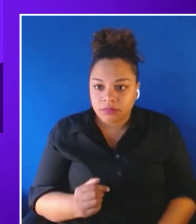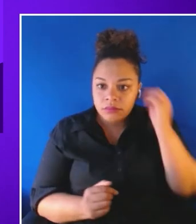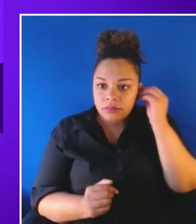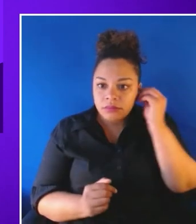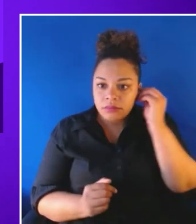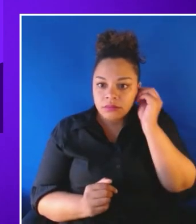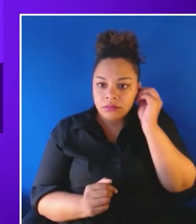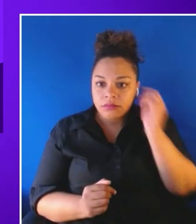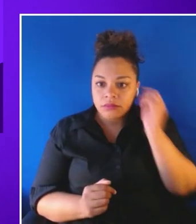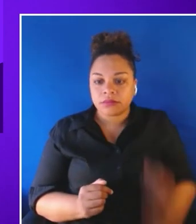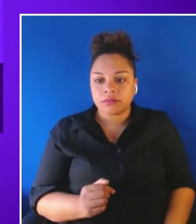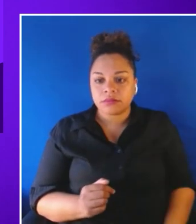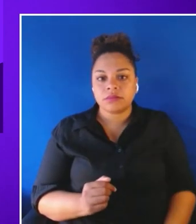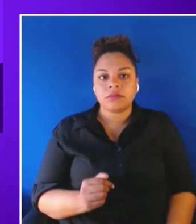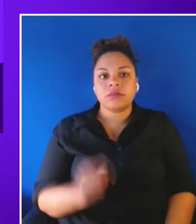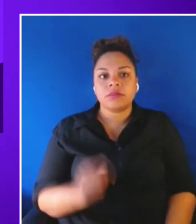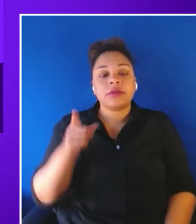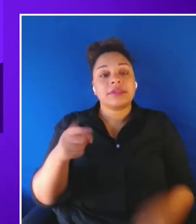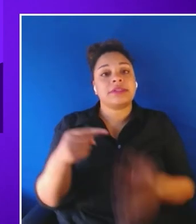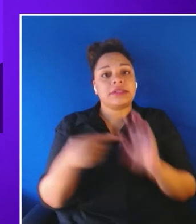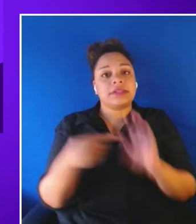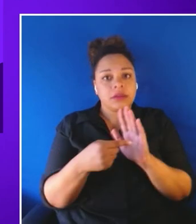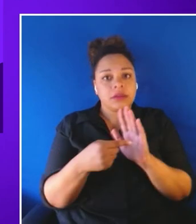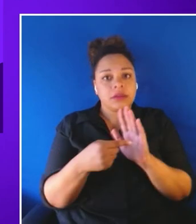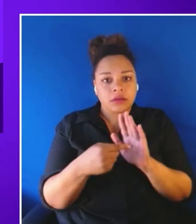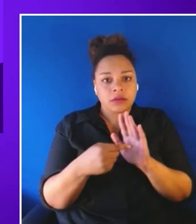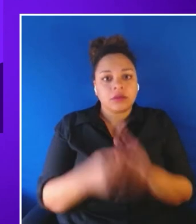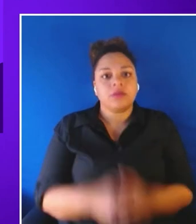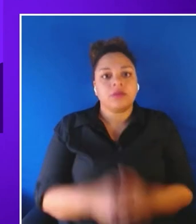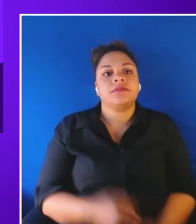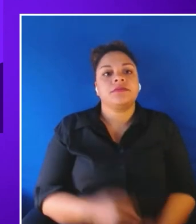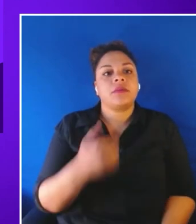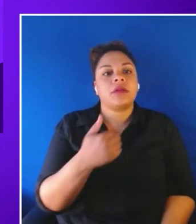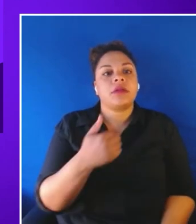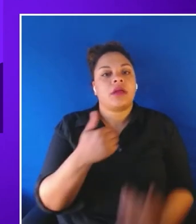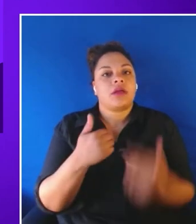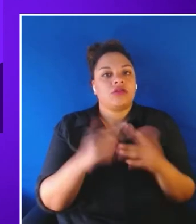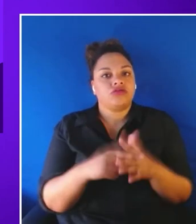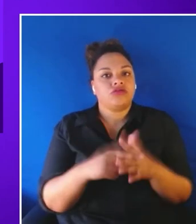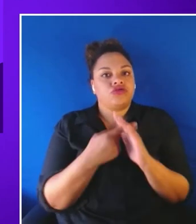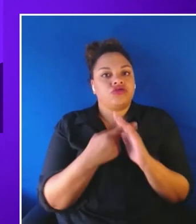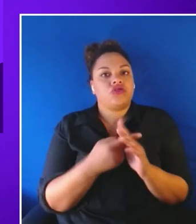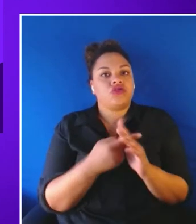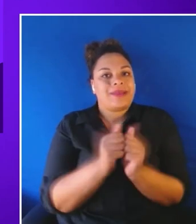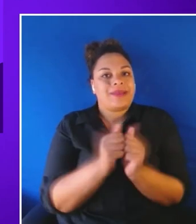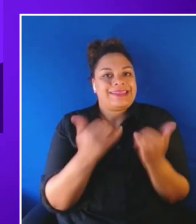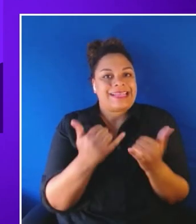In this example we have enabling functionality via existing features, so in this case enabling